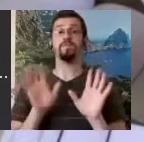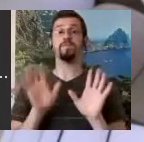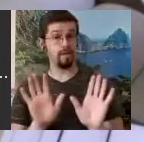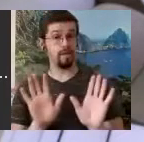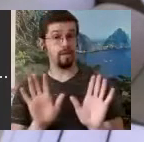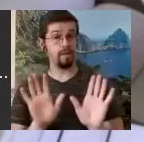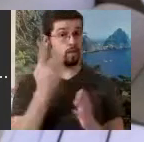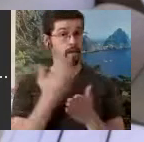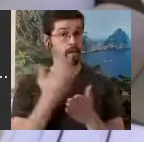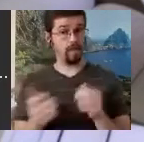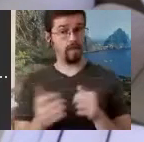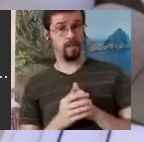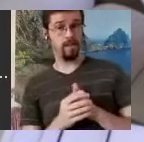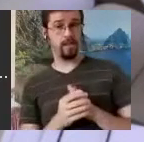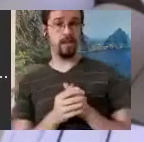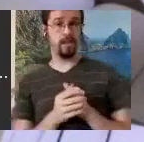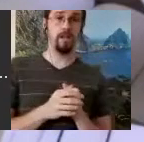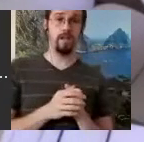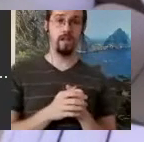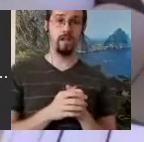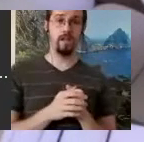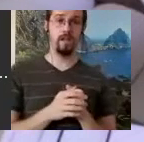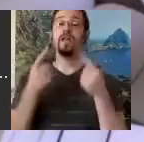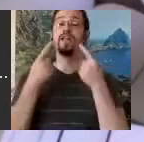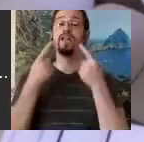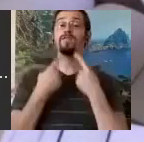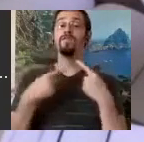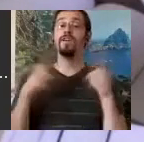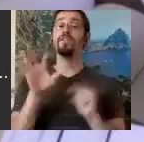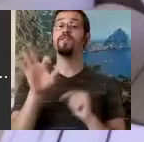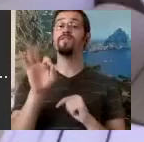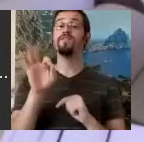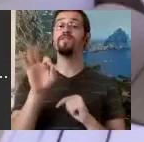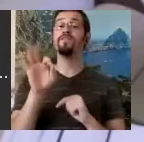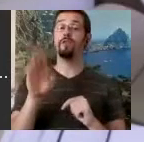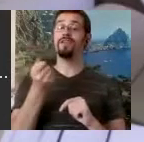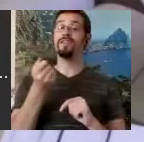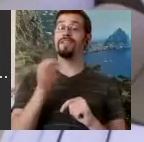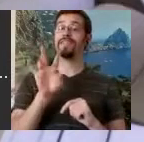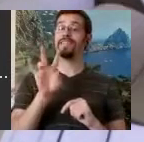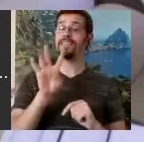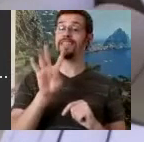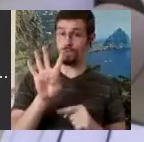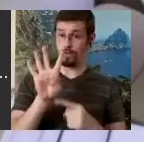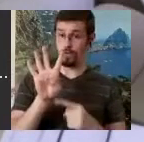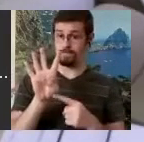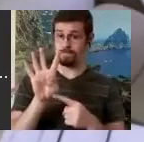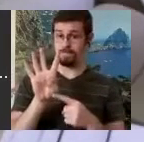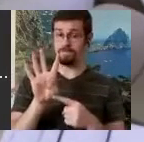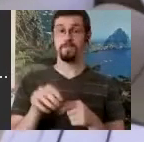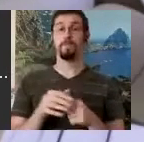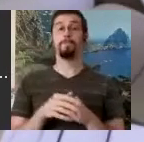officially announced it in February 1974. Listen to the date. That is exactly 40